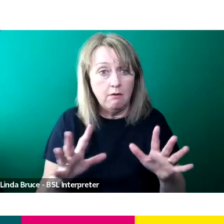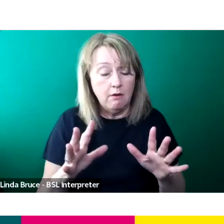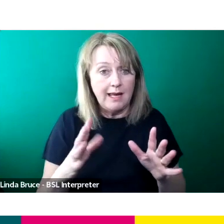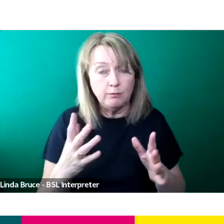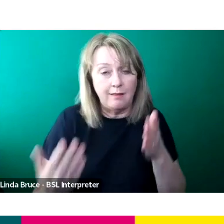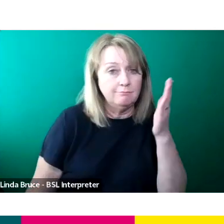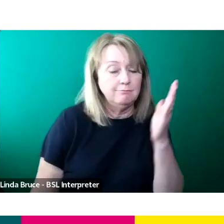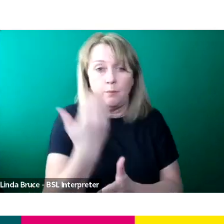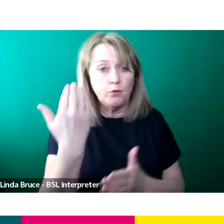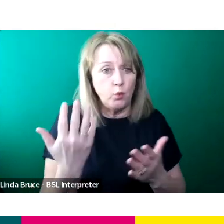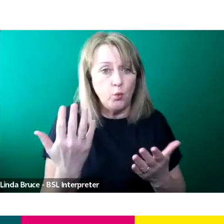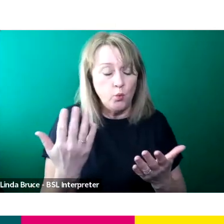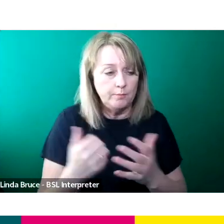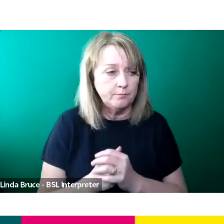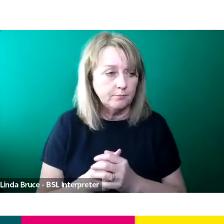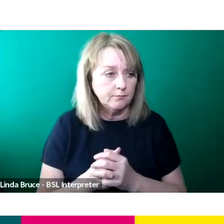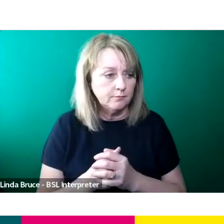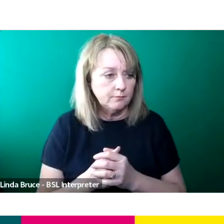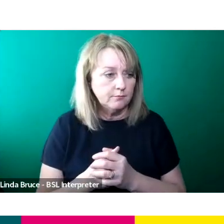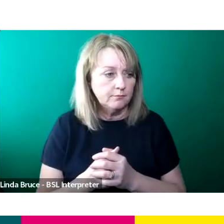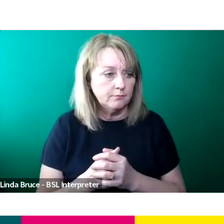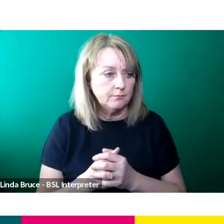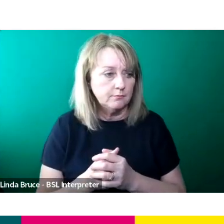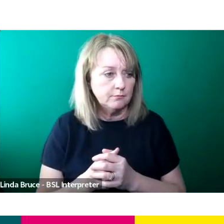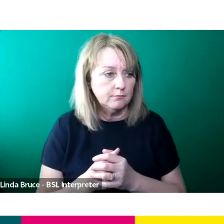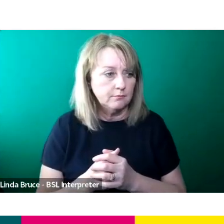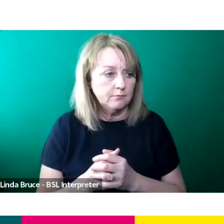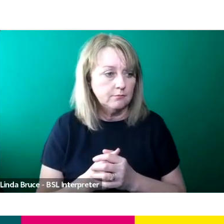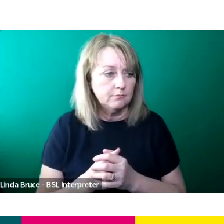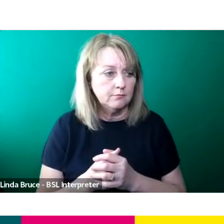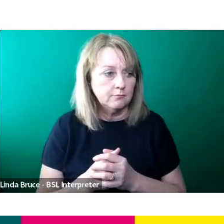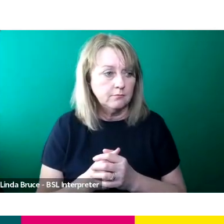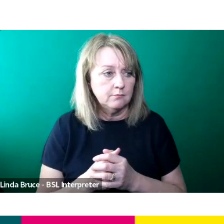“I know that first and foremost when it comes to people like Katie and myself, we